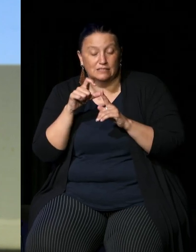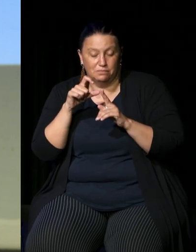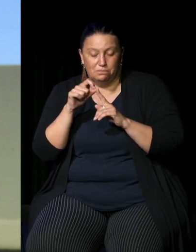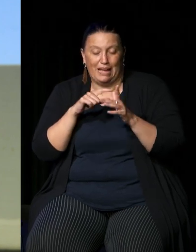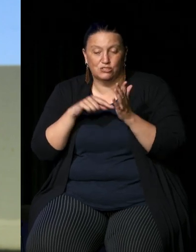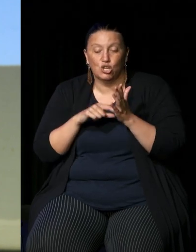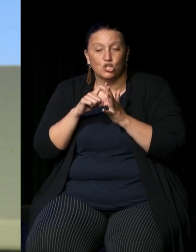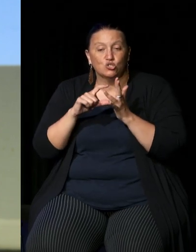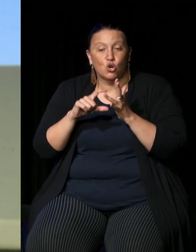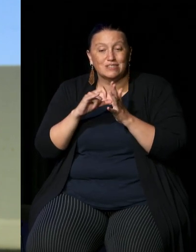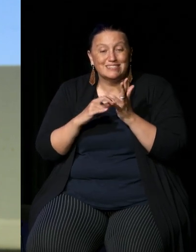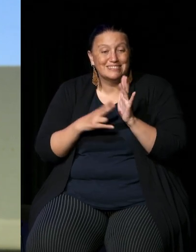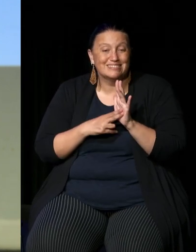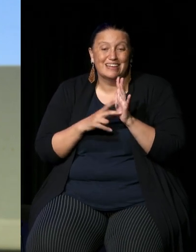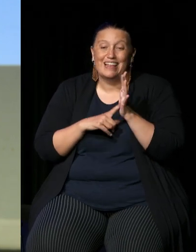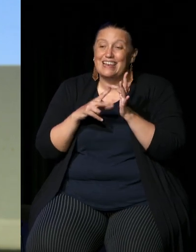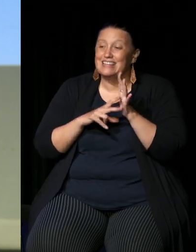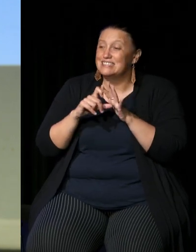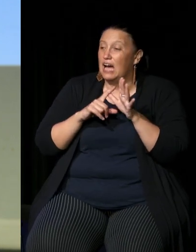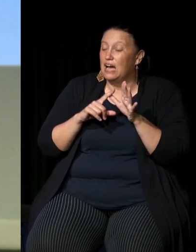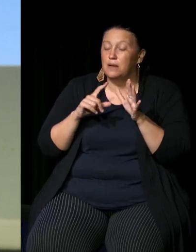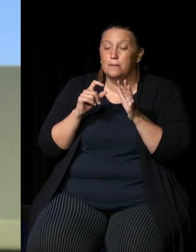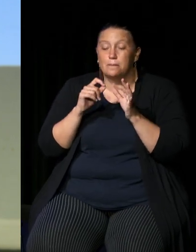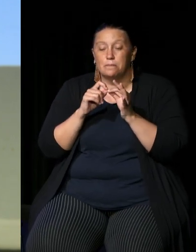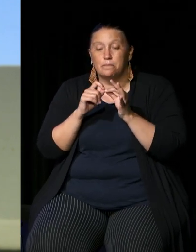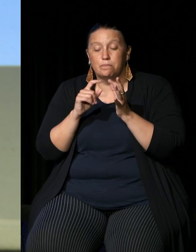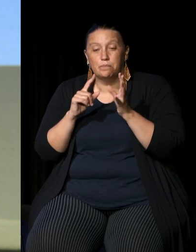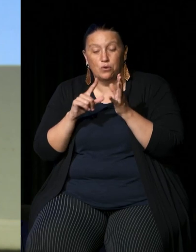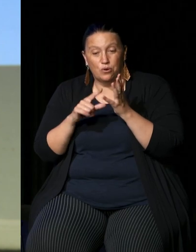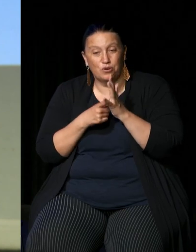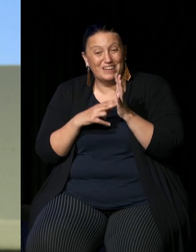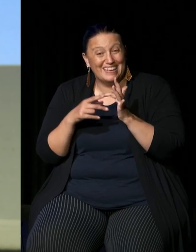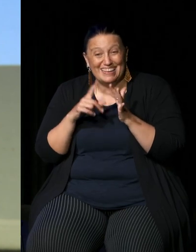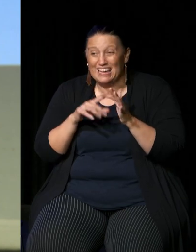Malarndirri McCarthy, Marion Scrymgour, what they have brought to our Labor caucus has